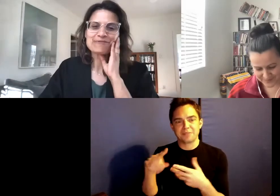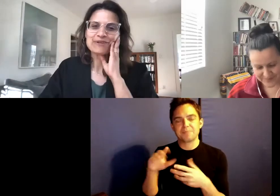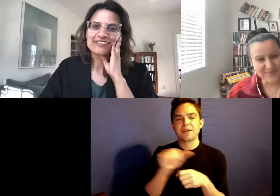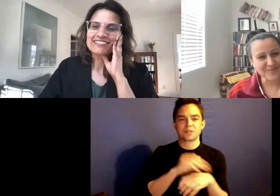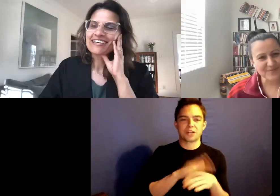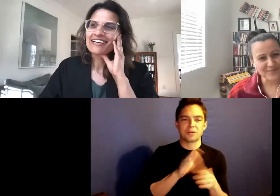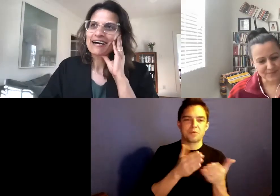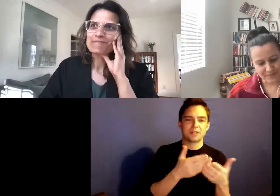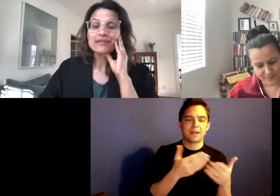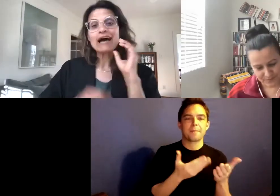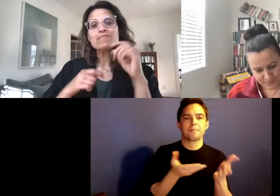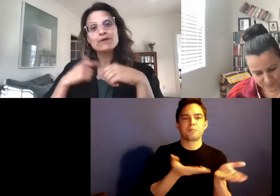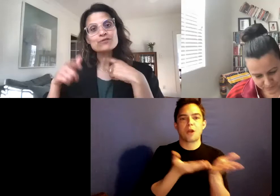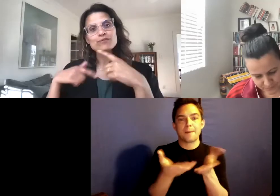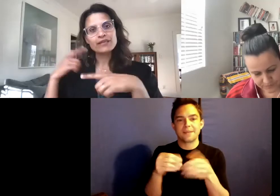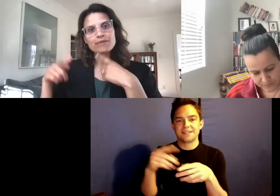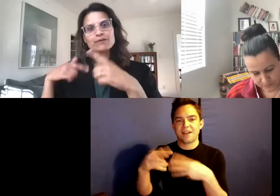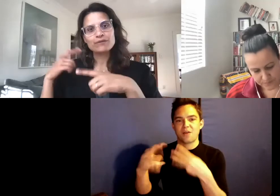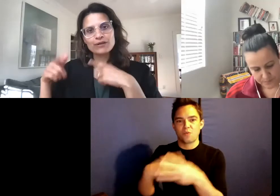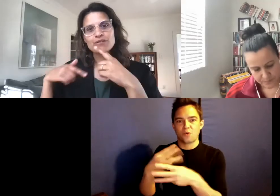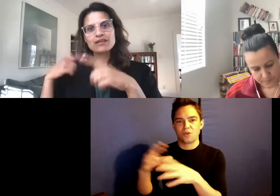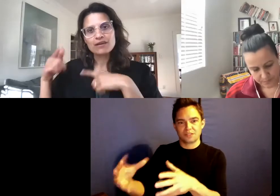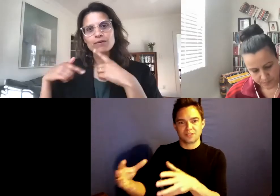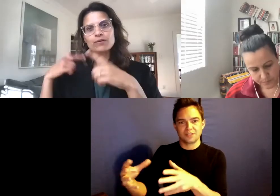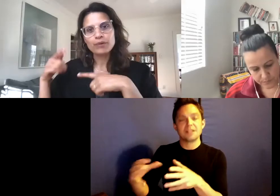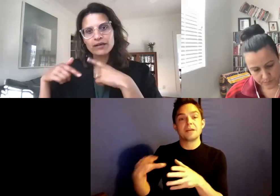world. But that book was really about thinking about